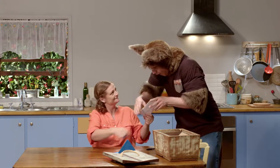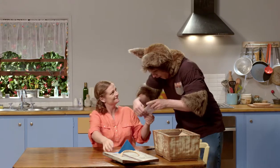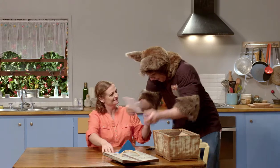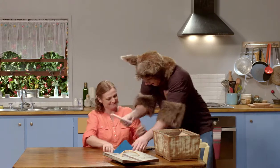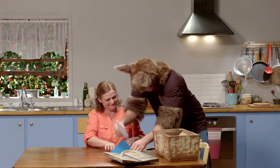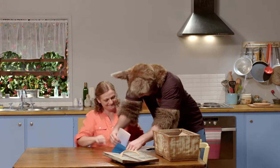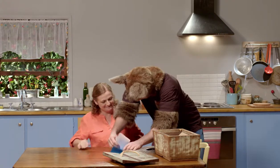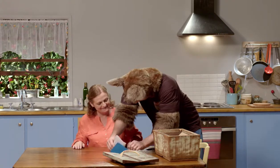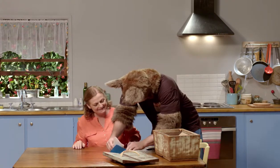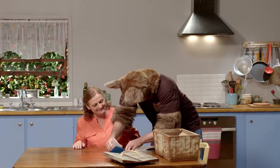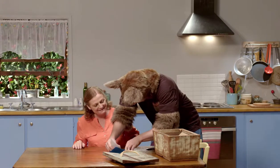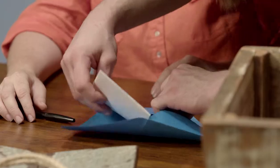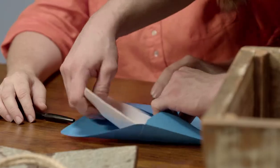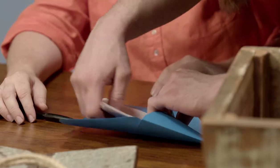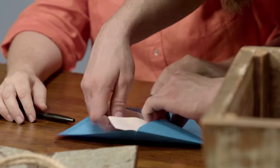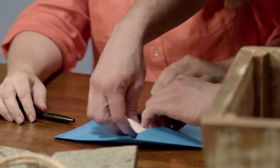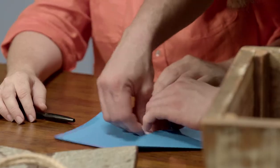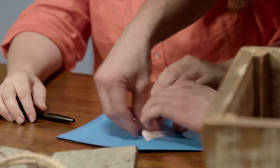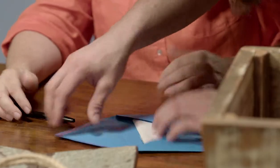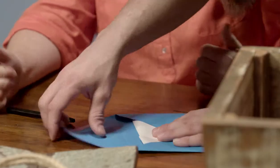Would you like to put it in the envelope?